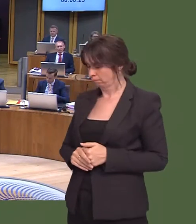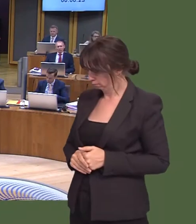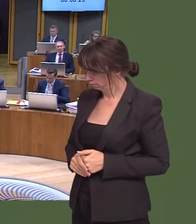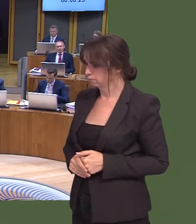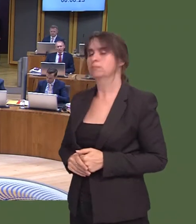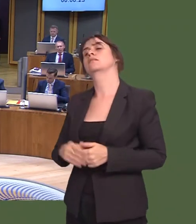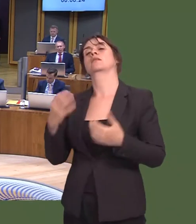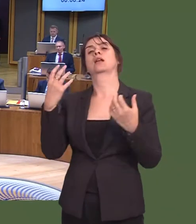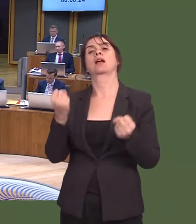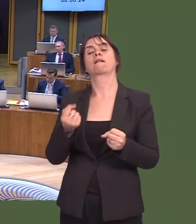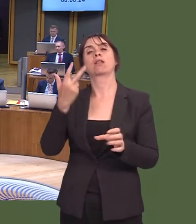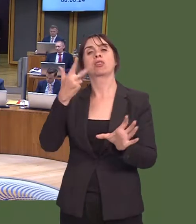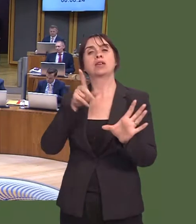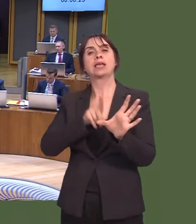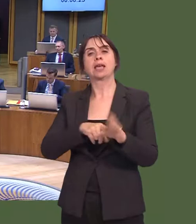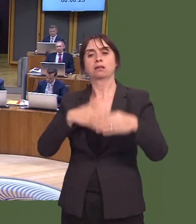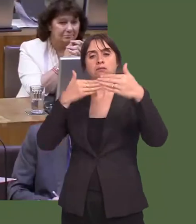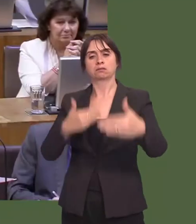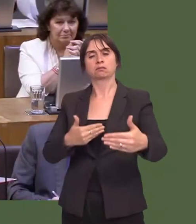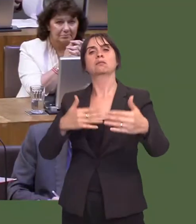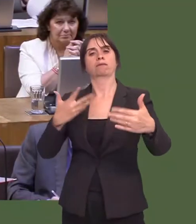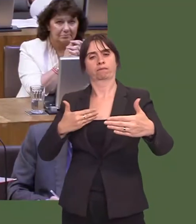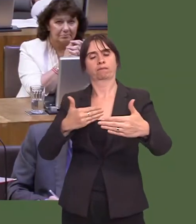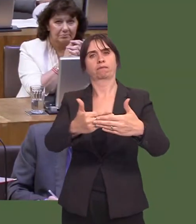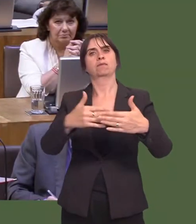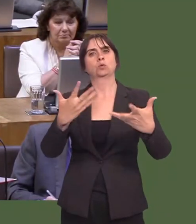timescale within which to operate when it comes to producing their budget.